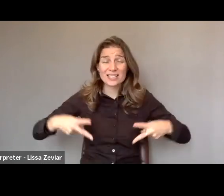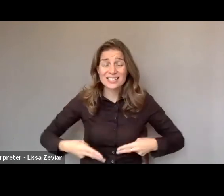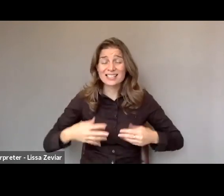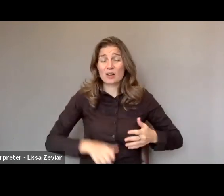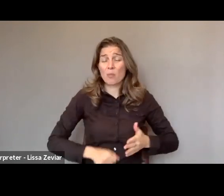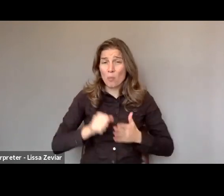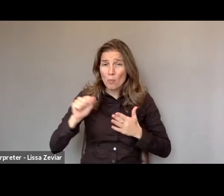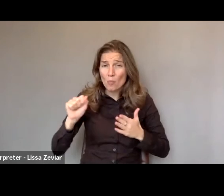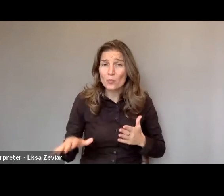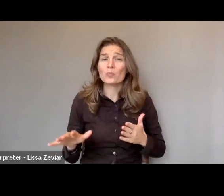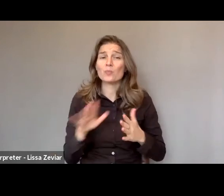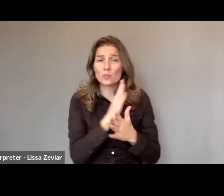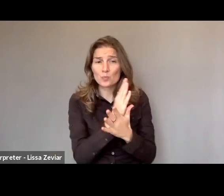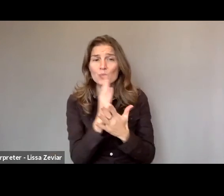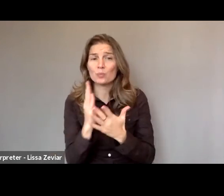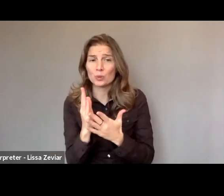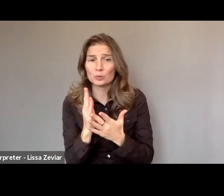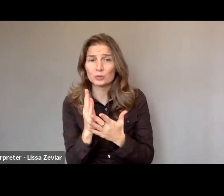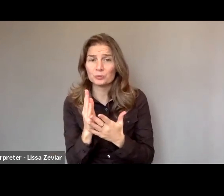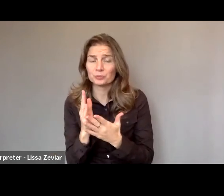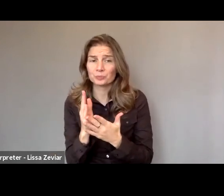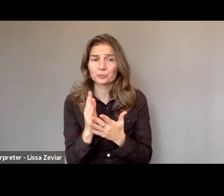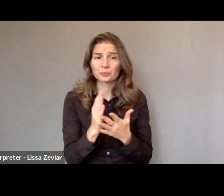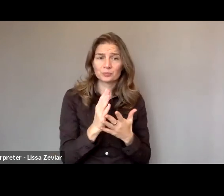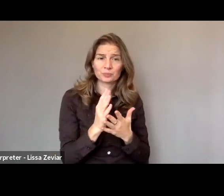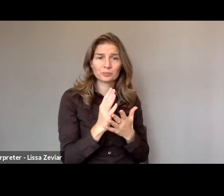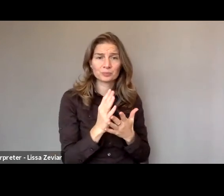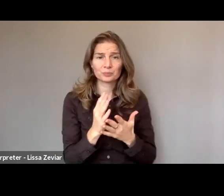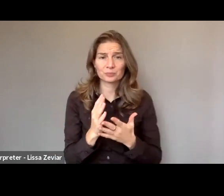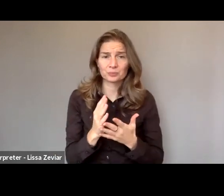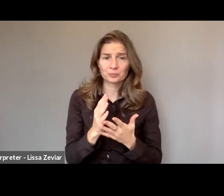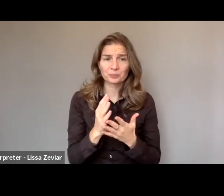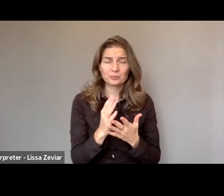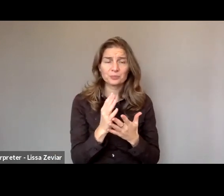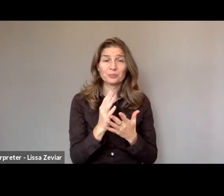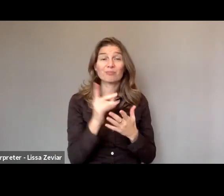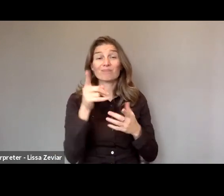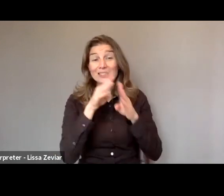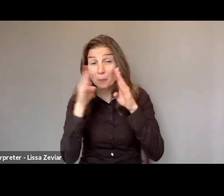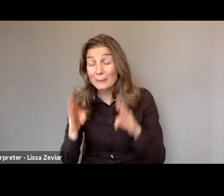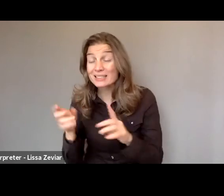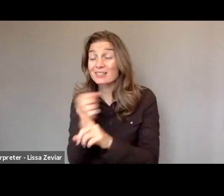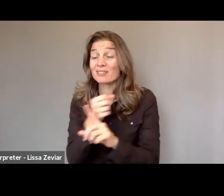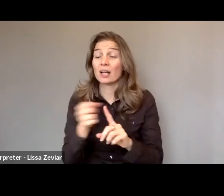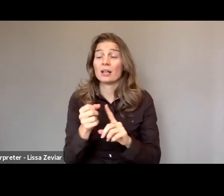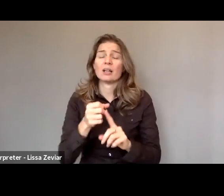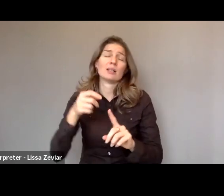So it's crucial to really tackle the issue, and also to take into account the particular situation